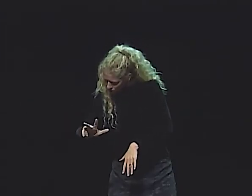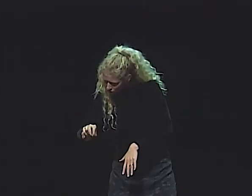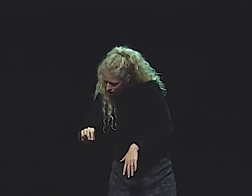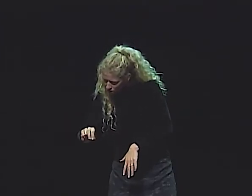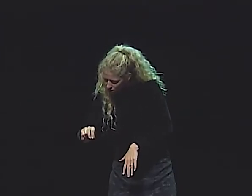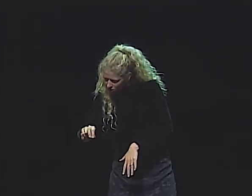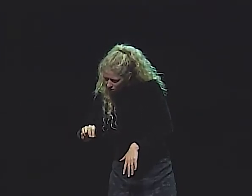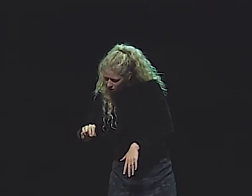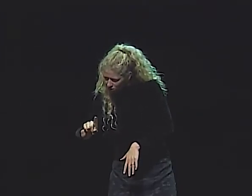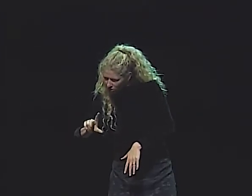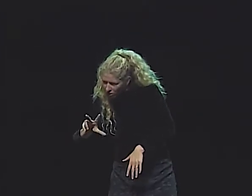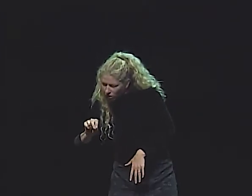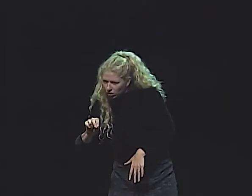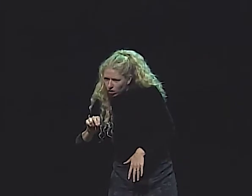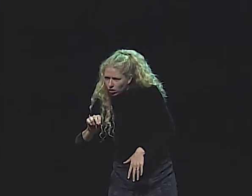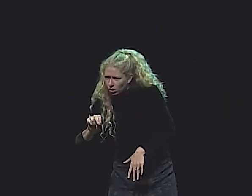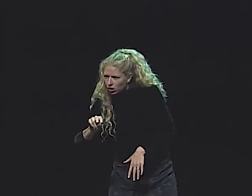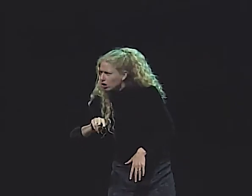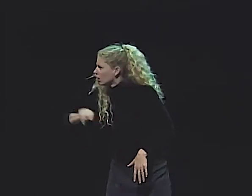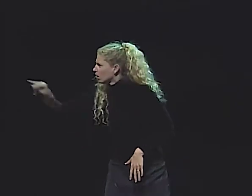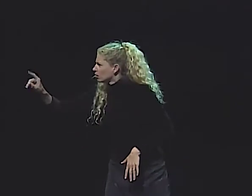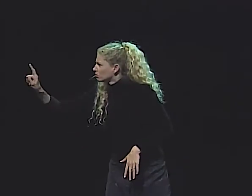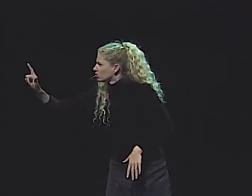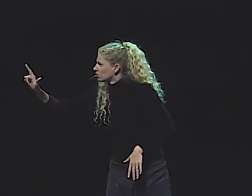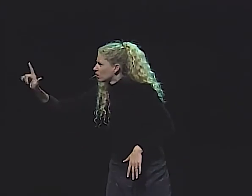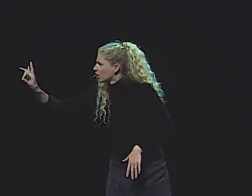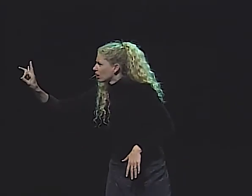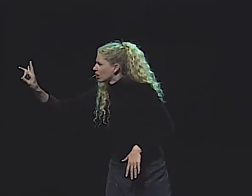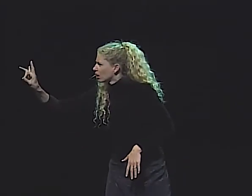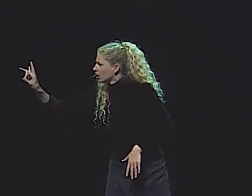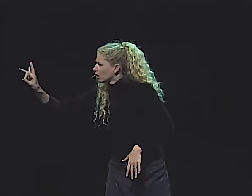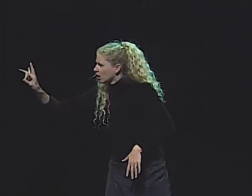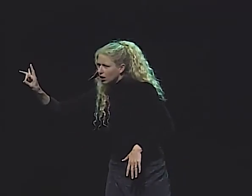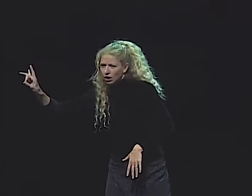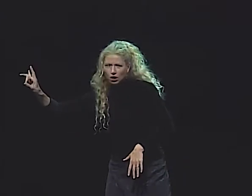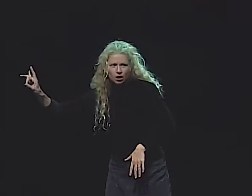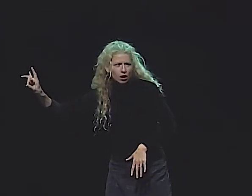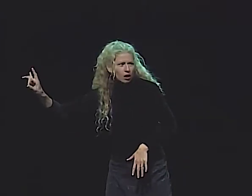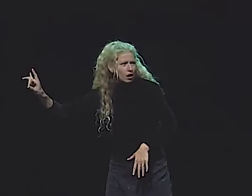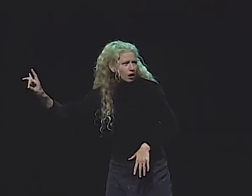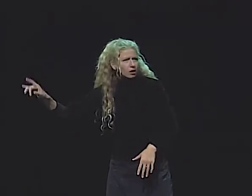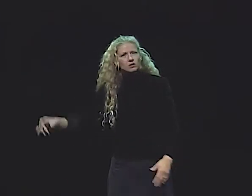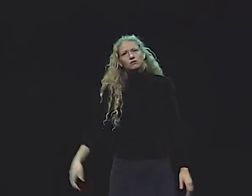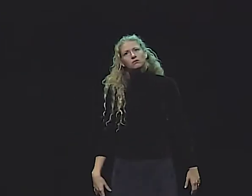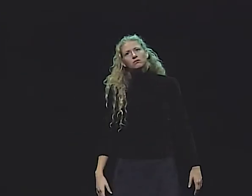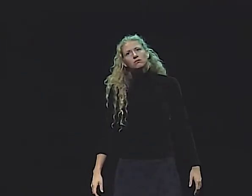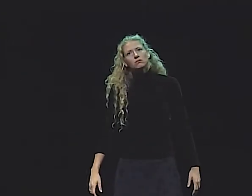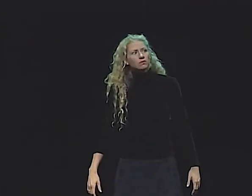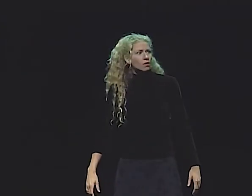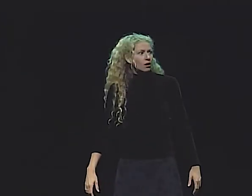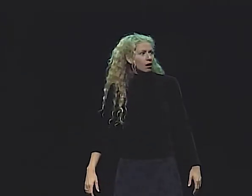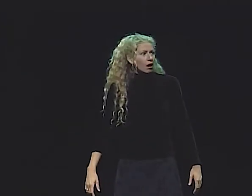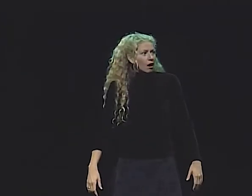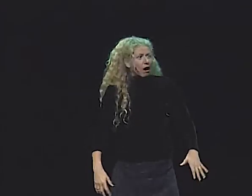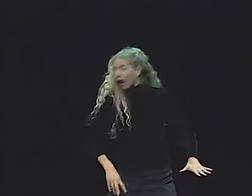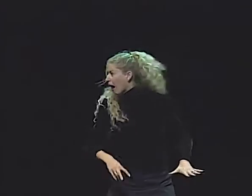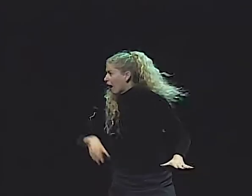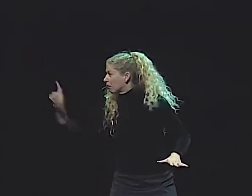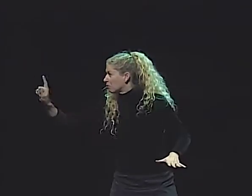BUT THEN HE SAW THAT ANOTHER PAGE SAID THE 28th, AND ANOTHER PAGE SAID THE 30th.